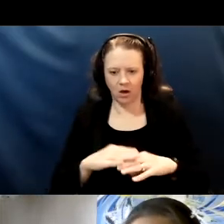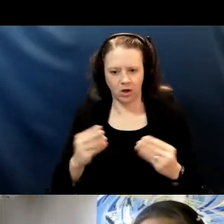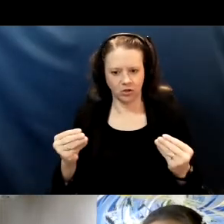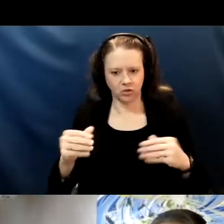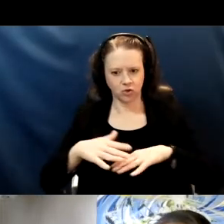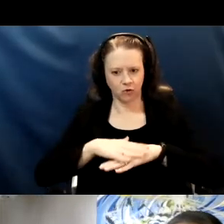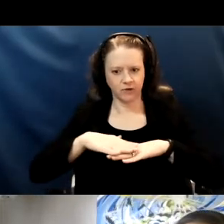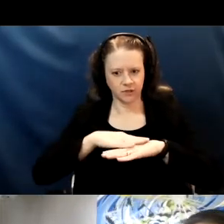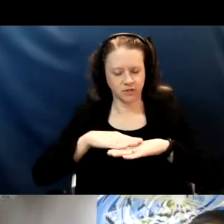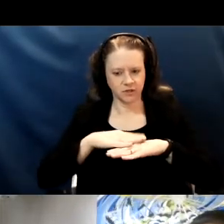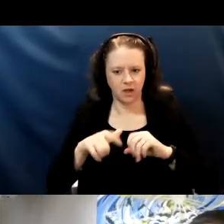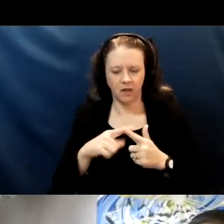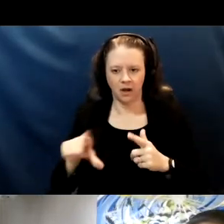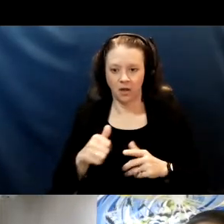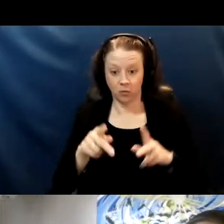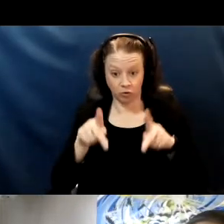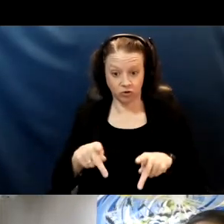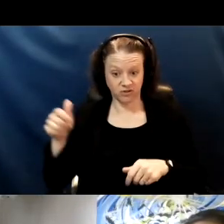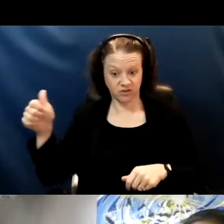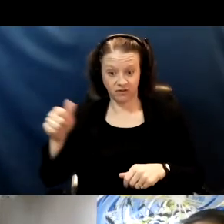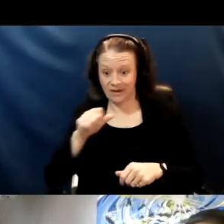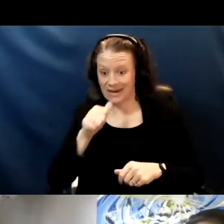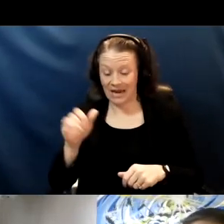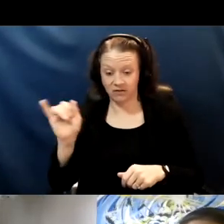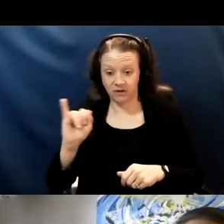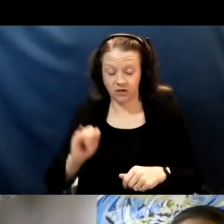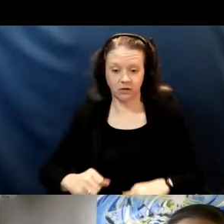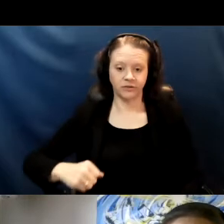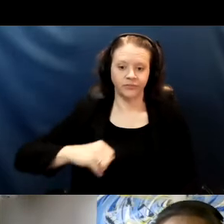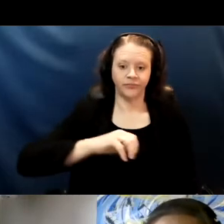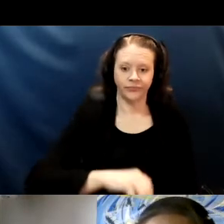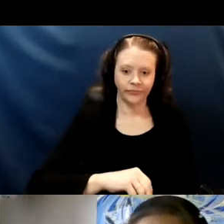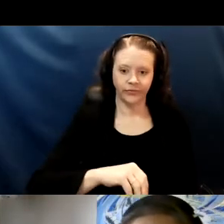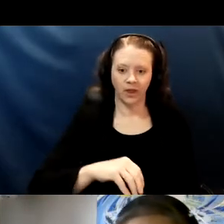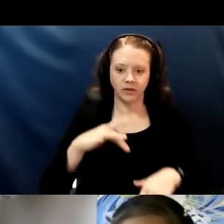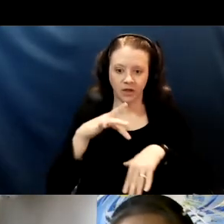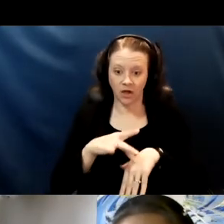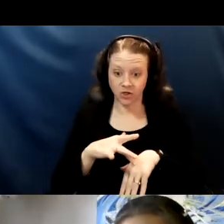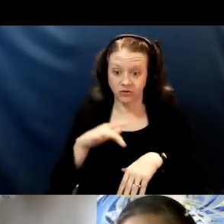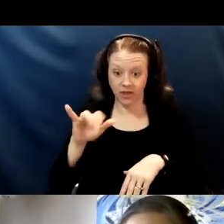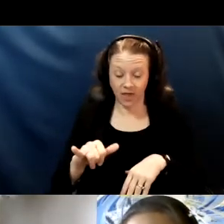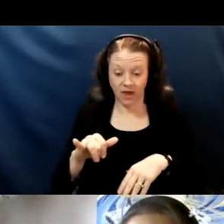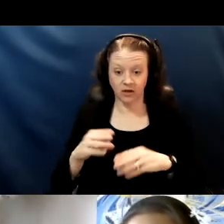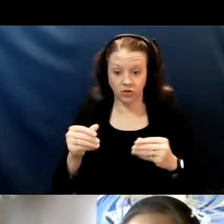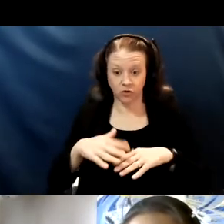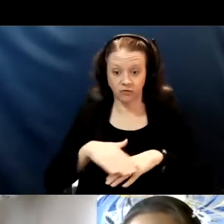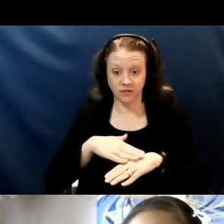And then someone else who's not infected comes along touches that surface and then touches their eyes, nose, and mouth.